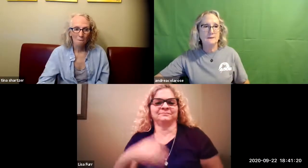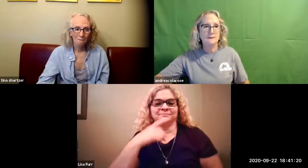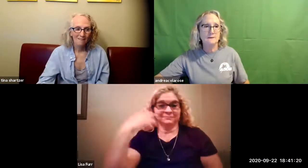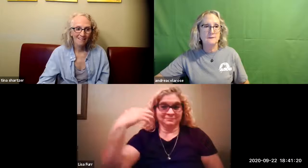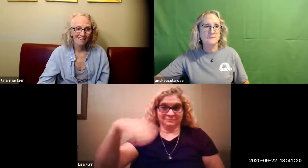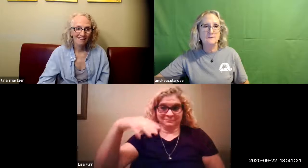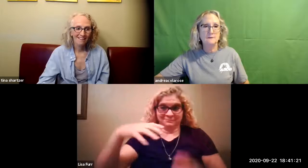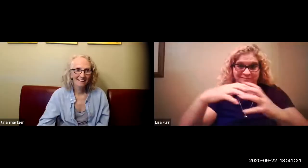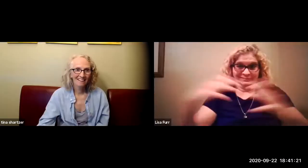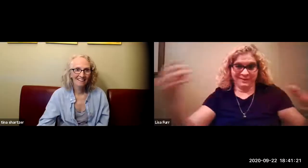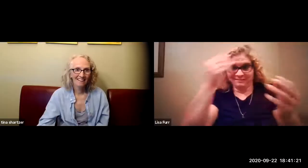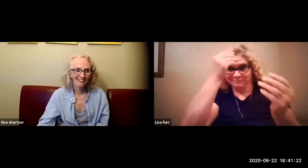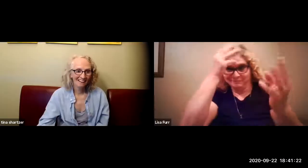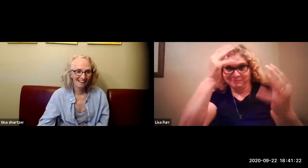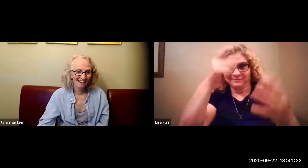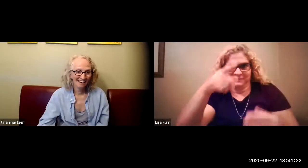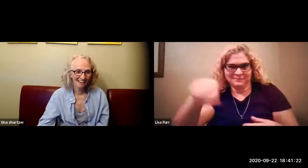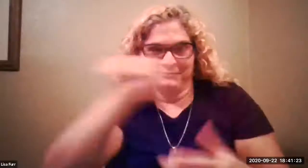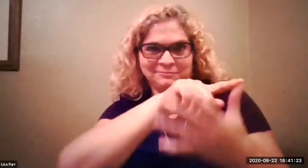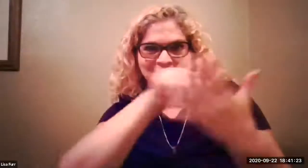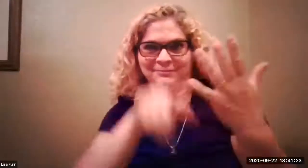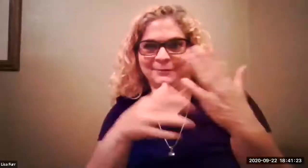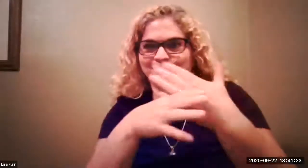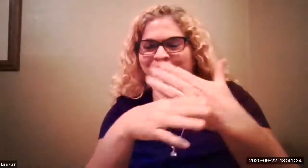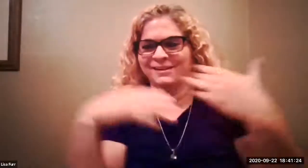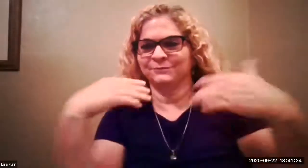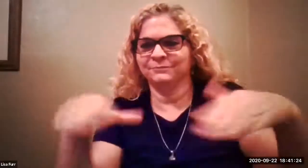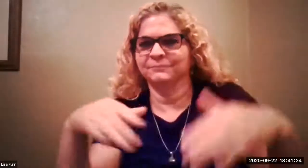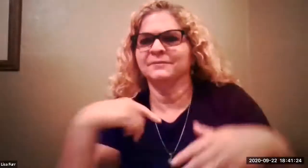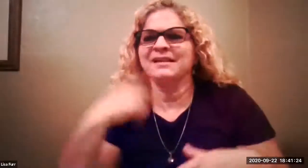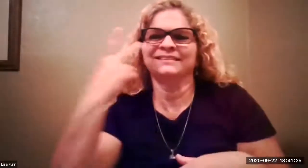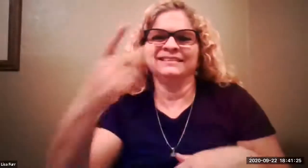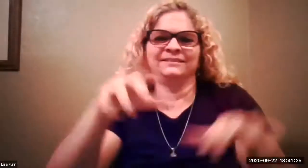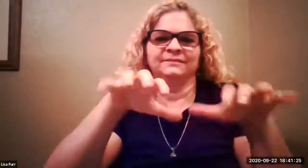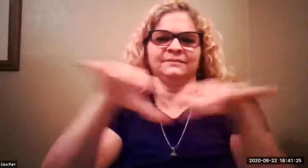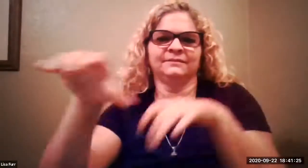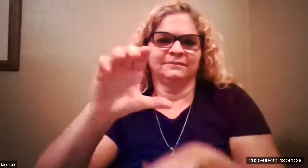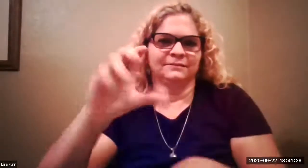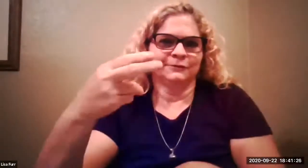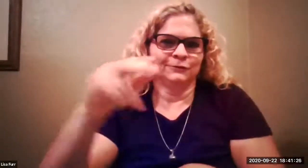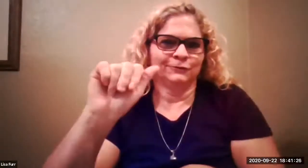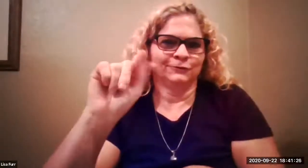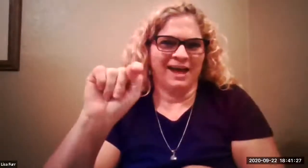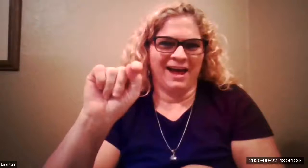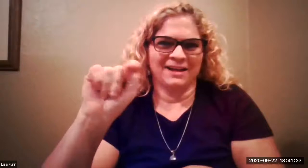i will turn off my camera this is lisa wow that is quite a bit of information that